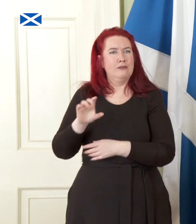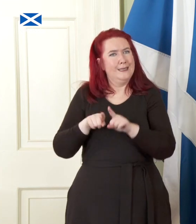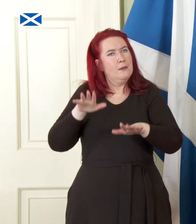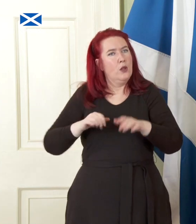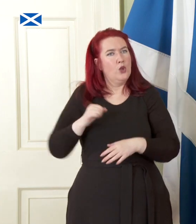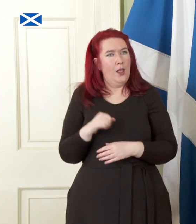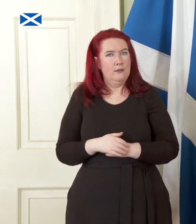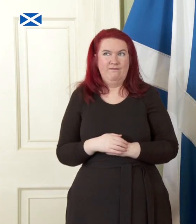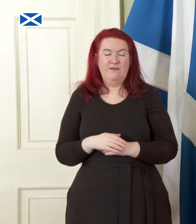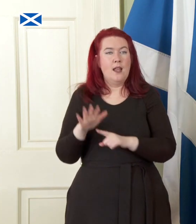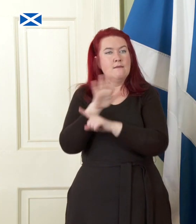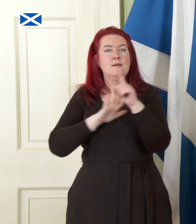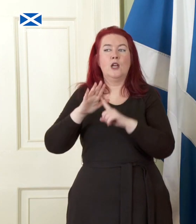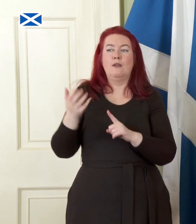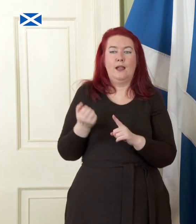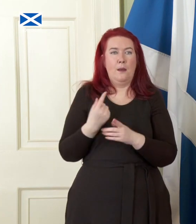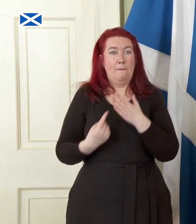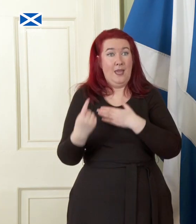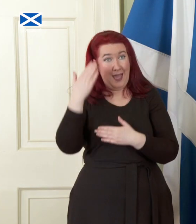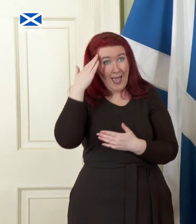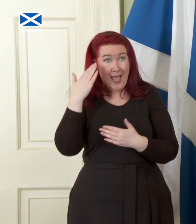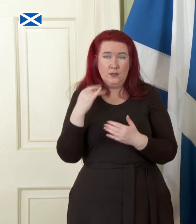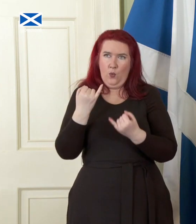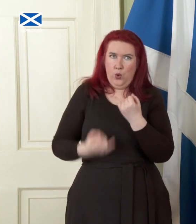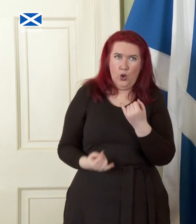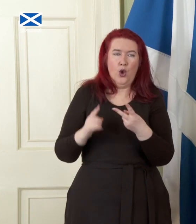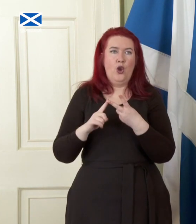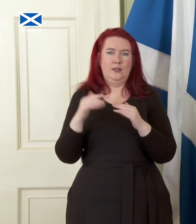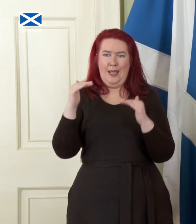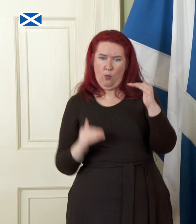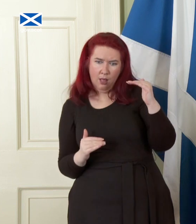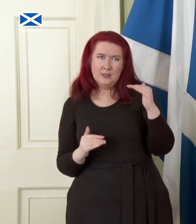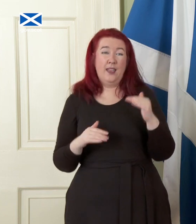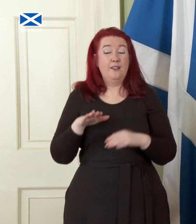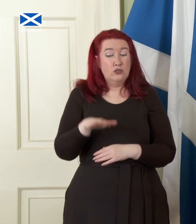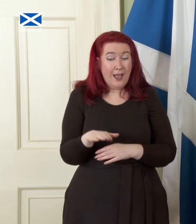lower national income per head, wider inequality, higher rates of child and pensioner poverty,